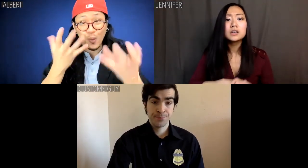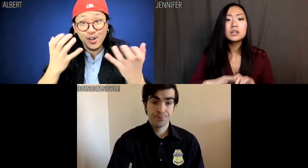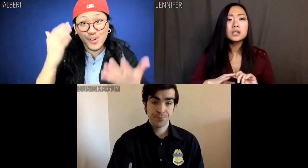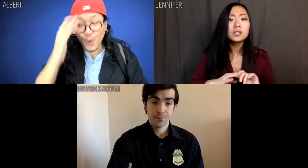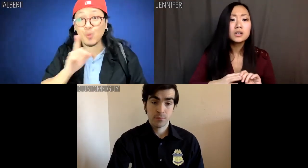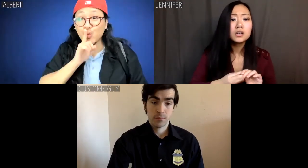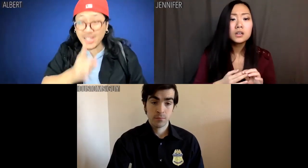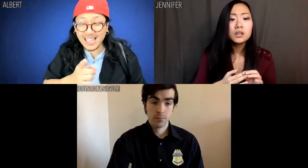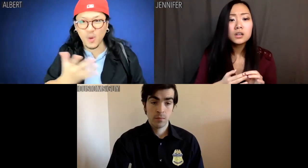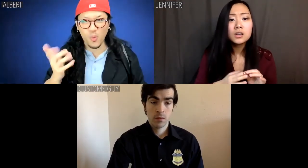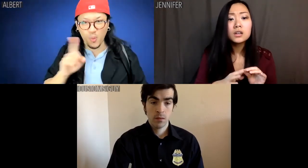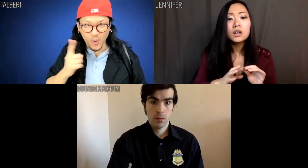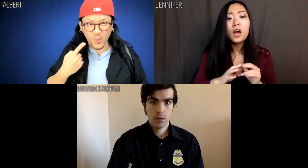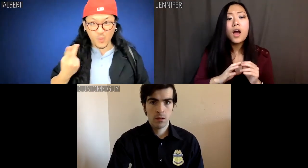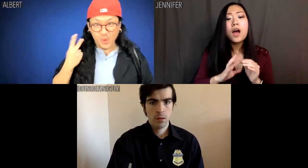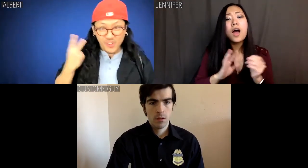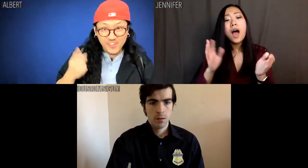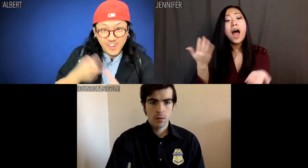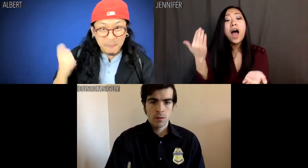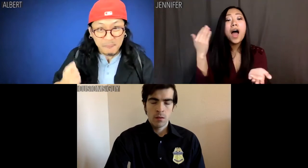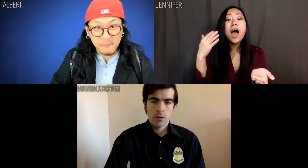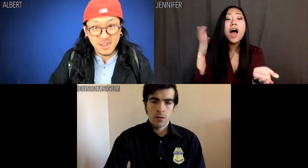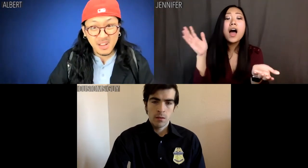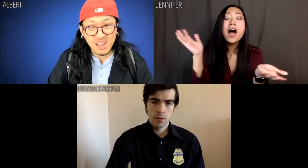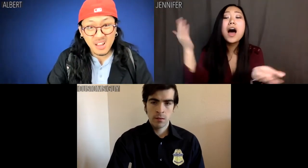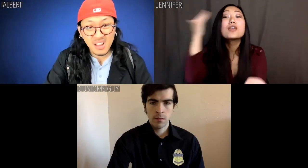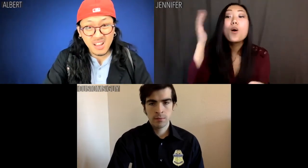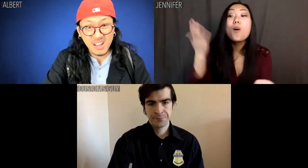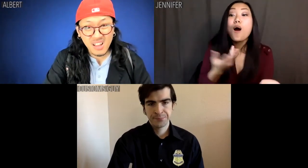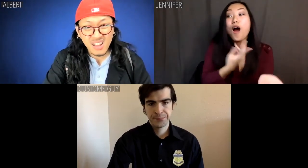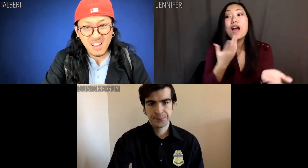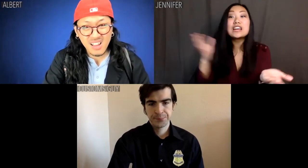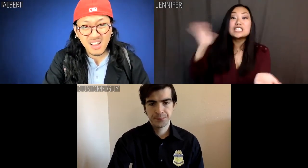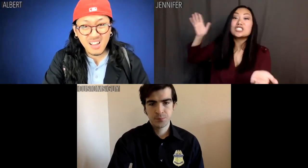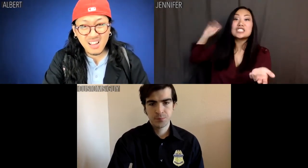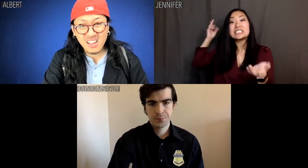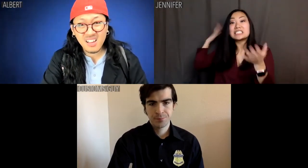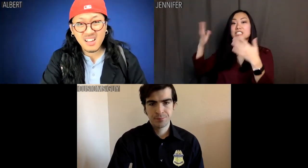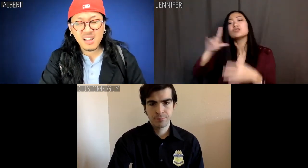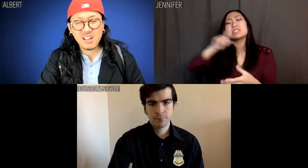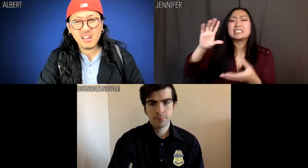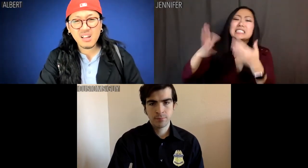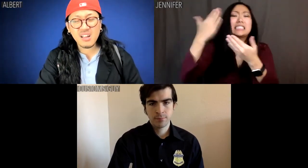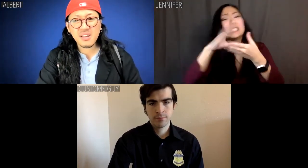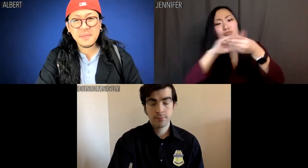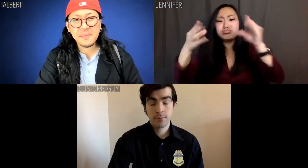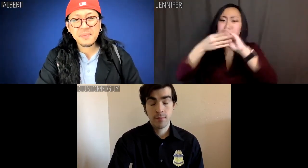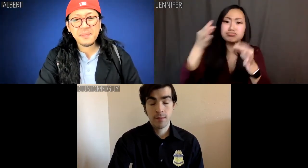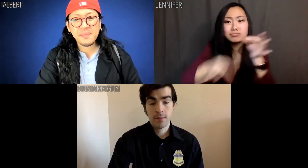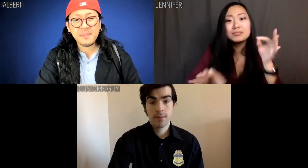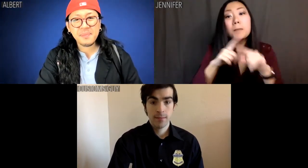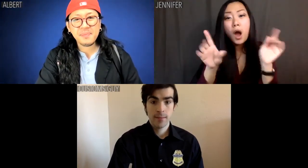Don't you want to know where we're really from? Jennifer: I know you'd like our history to fall into easy narratives,